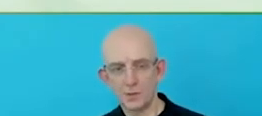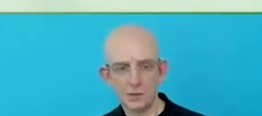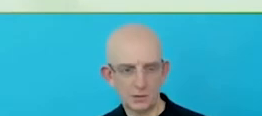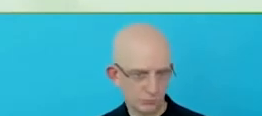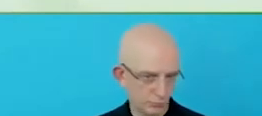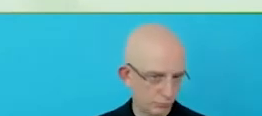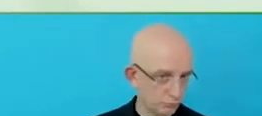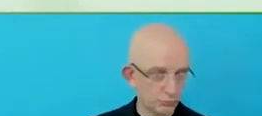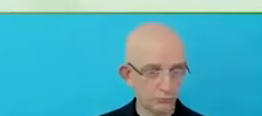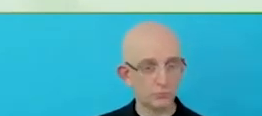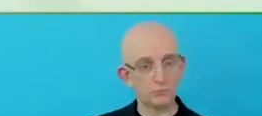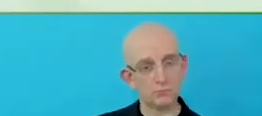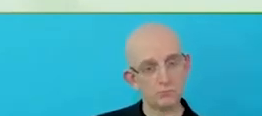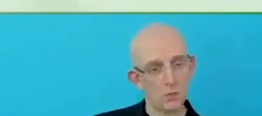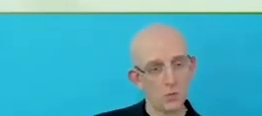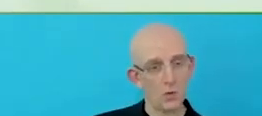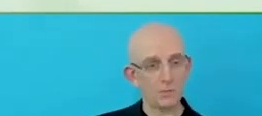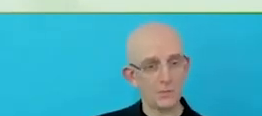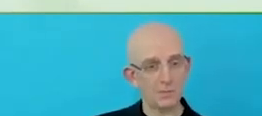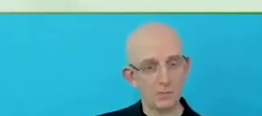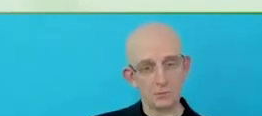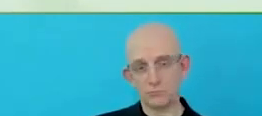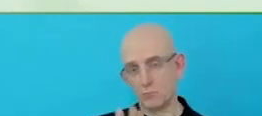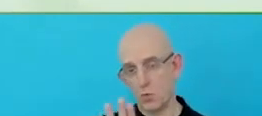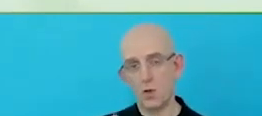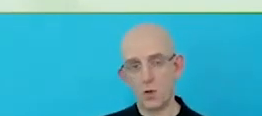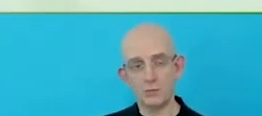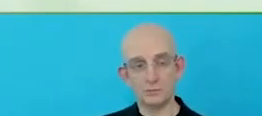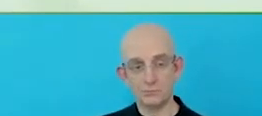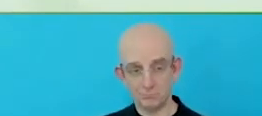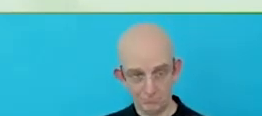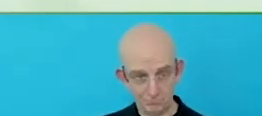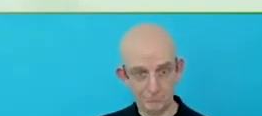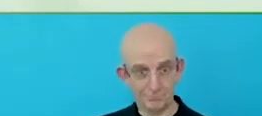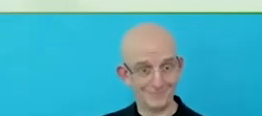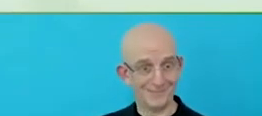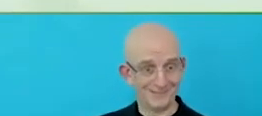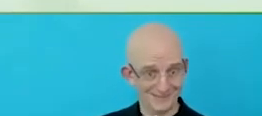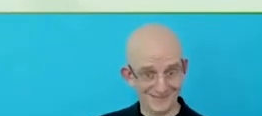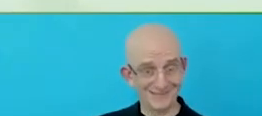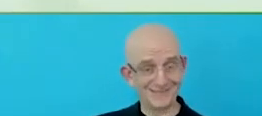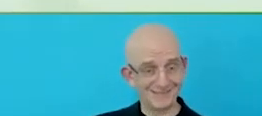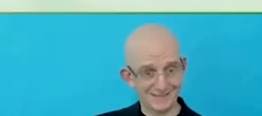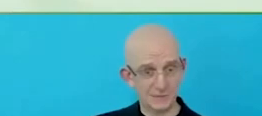more work to be done and we are really looking to scale it to other restaurants.